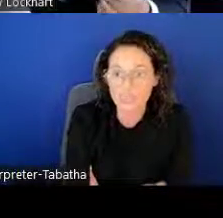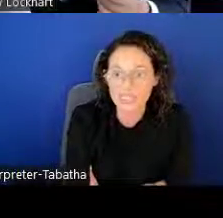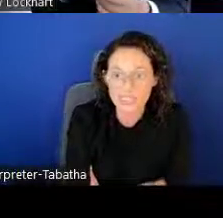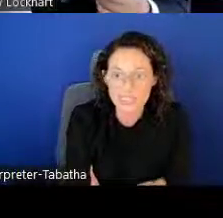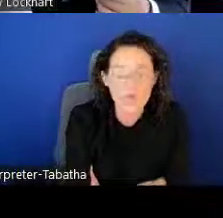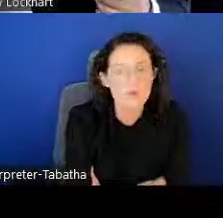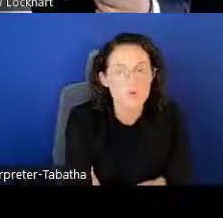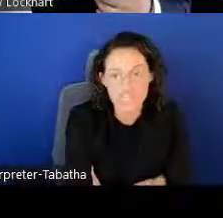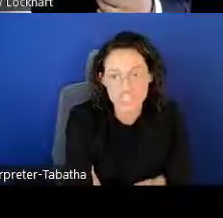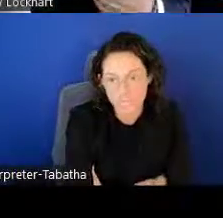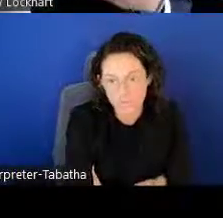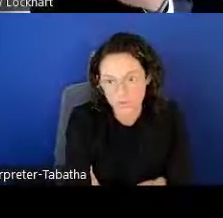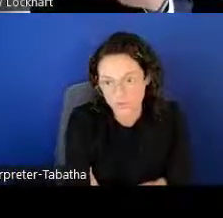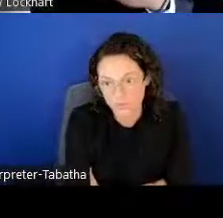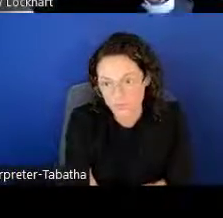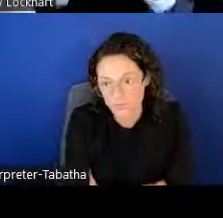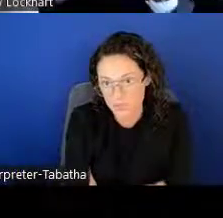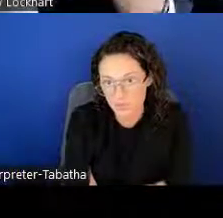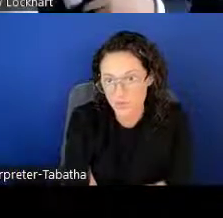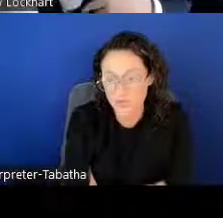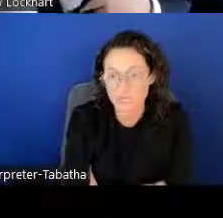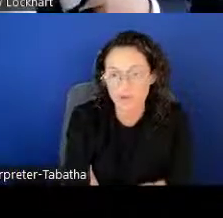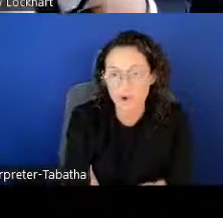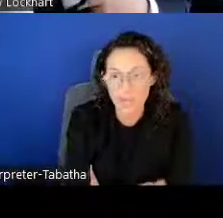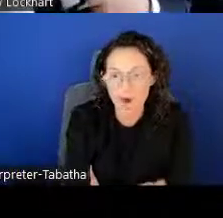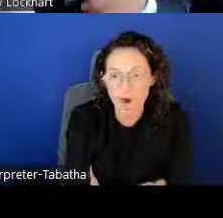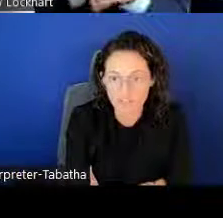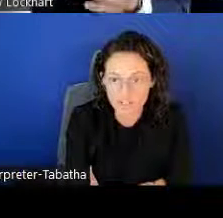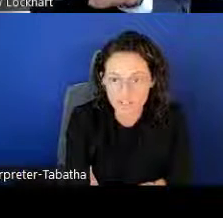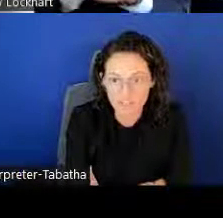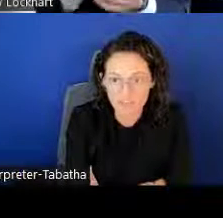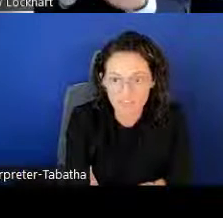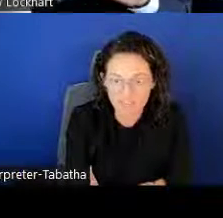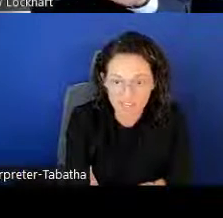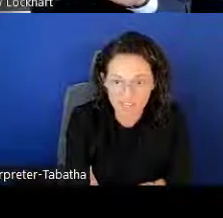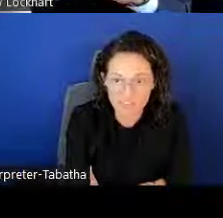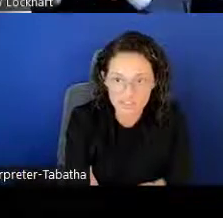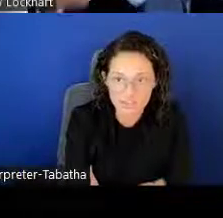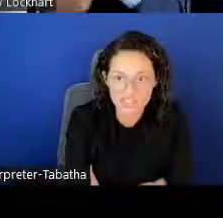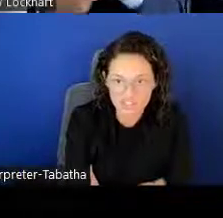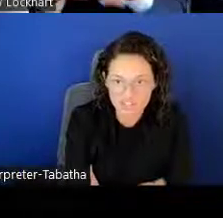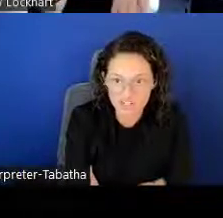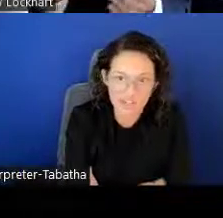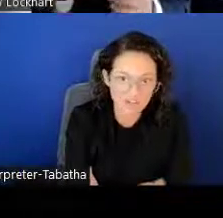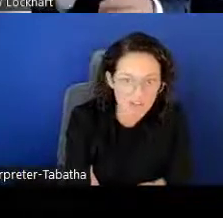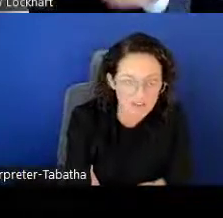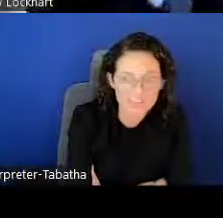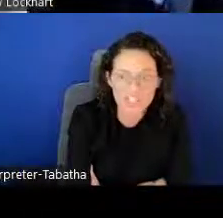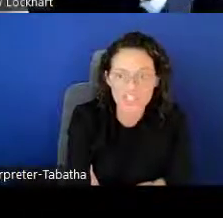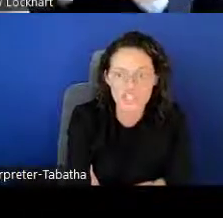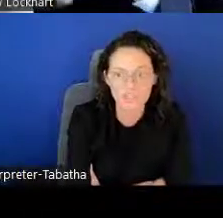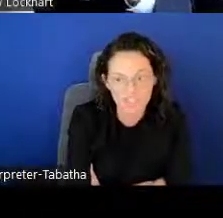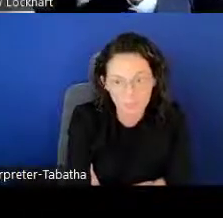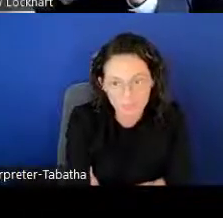please reach out to the program officer of that Institute Center and have a conversation with them.